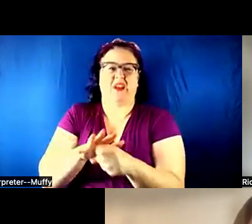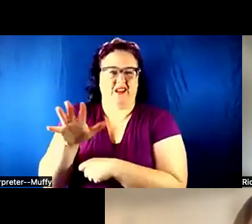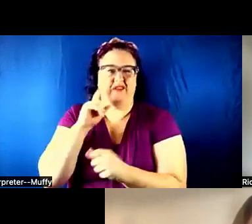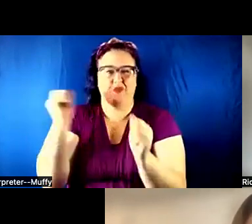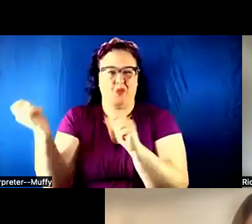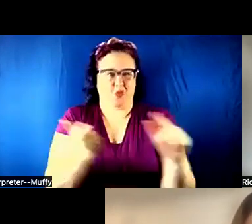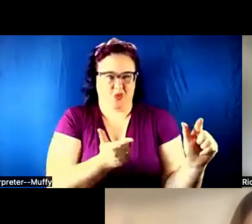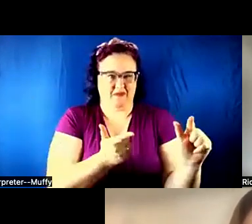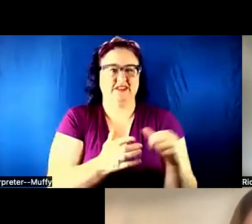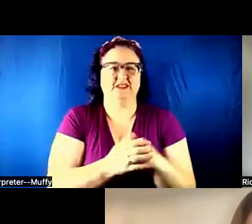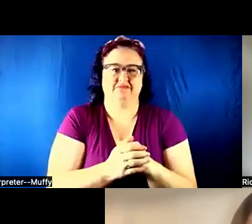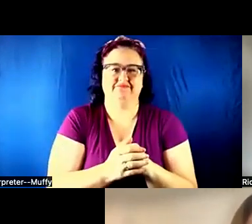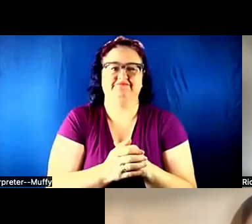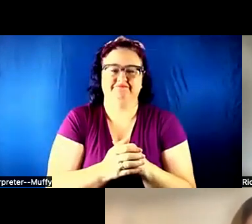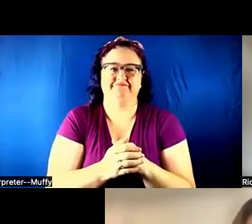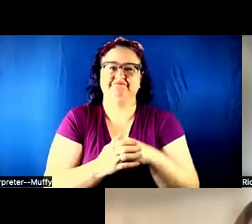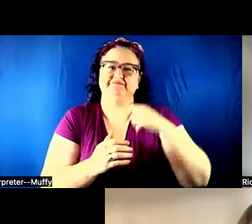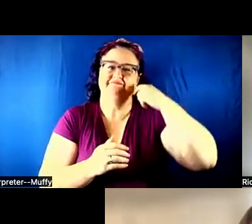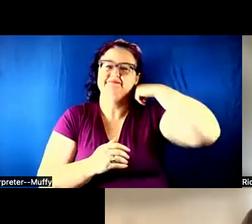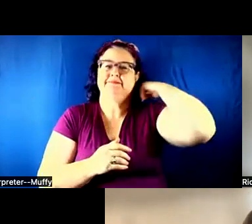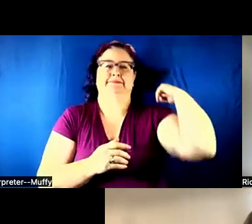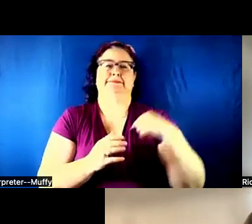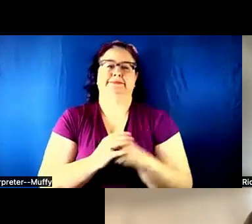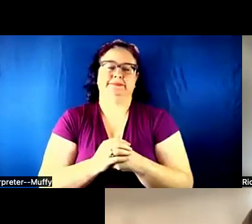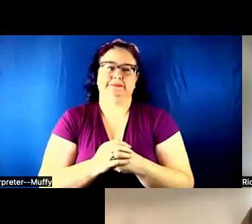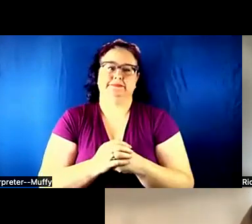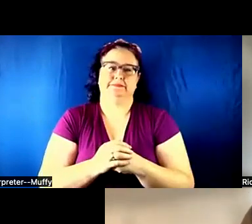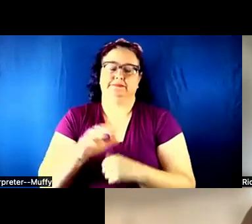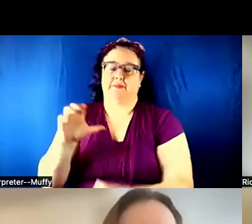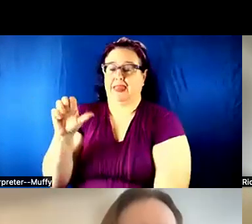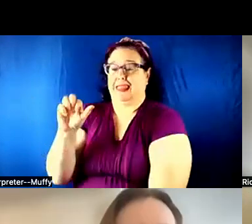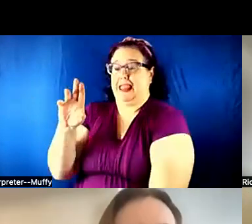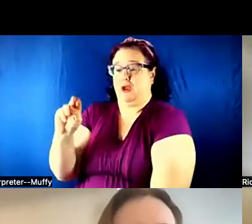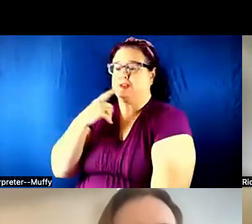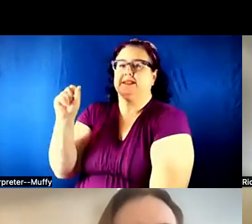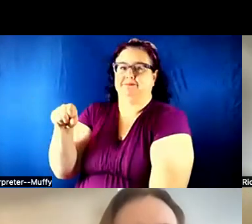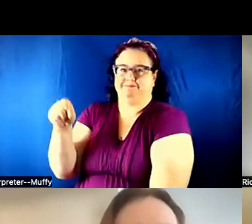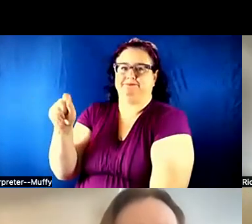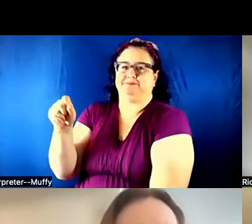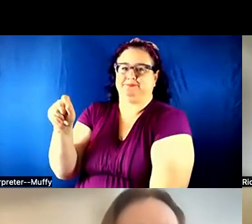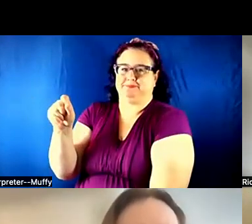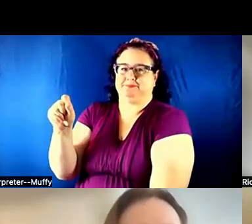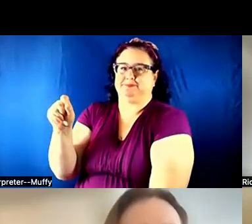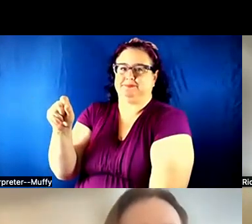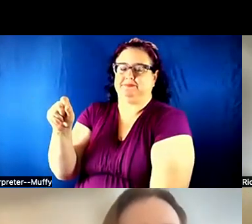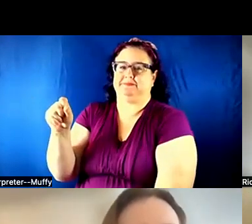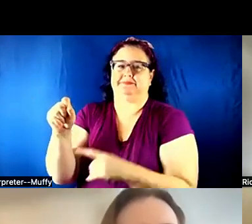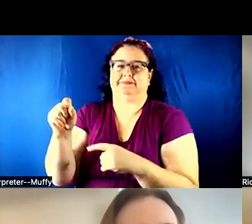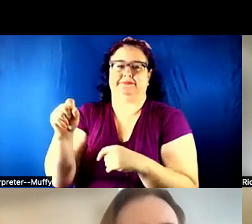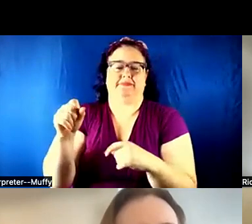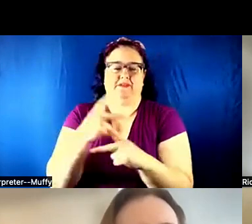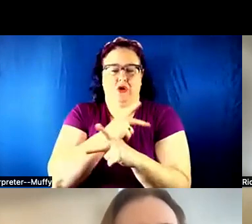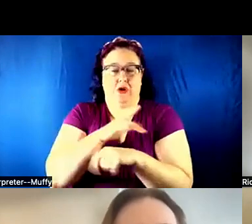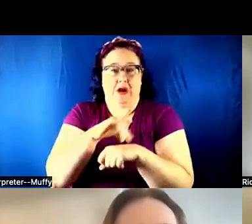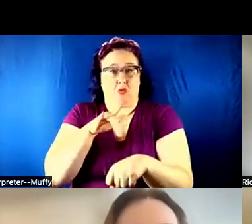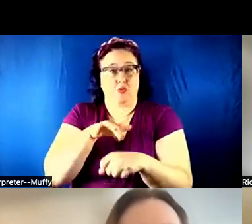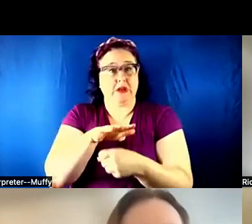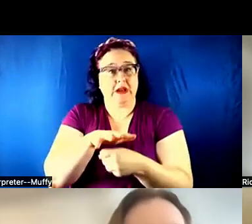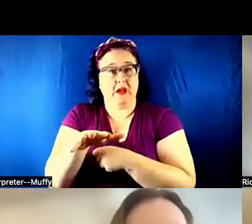Aaron: Exactly. And being able to find out early enough allows you to reach out earlier